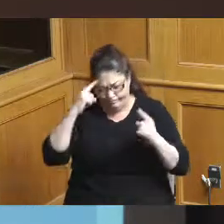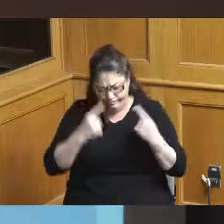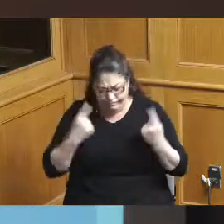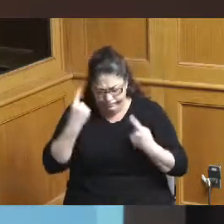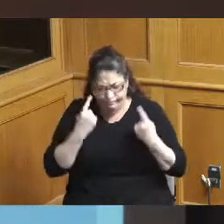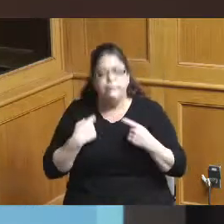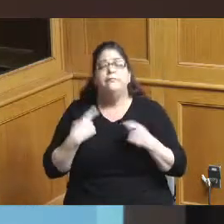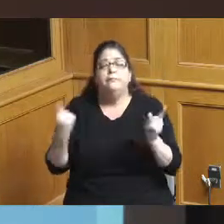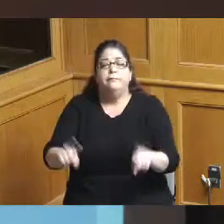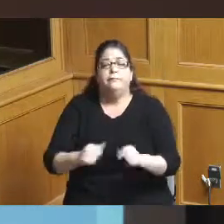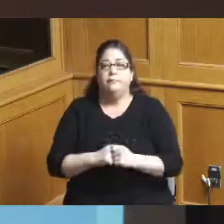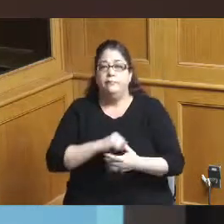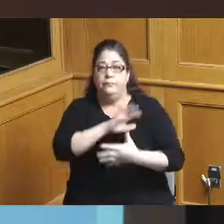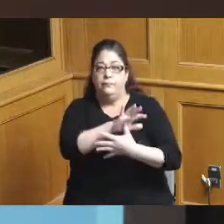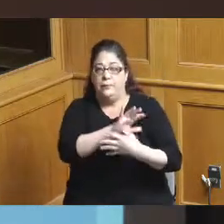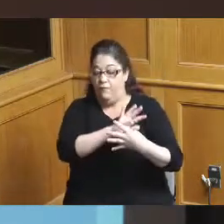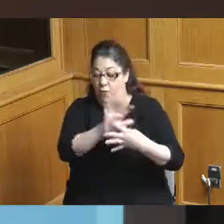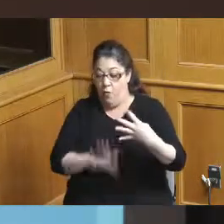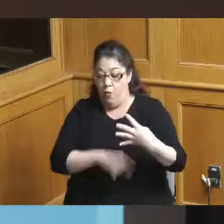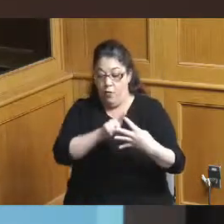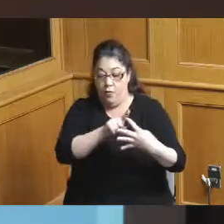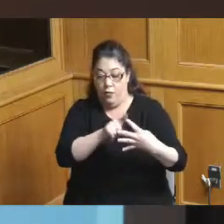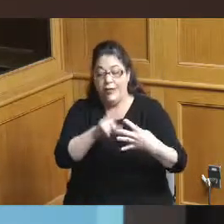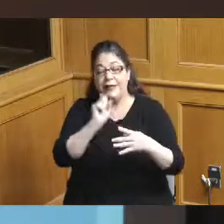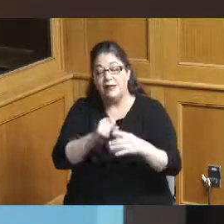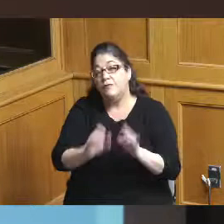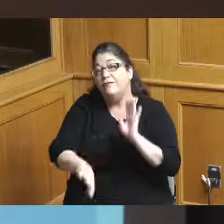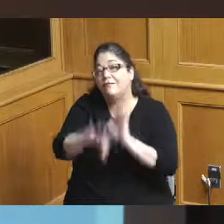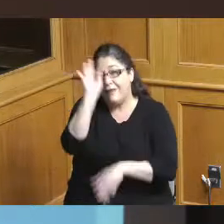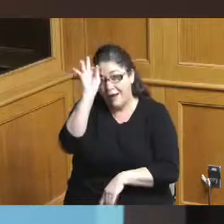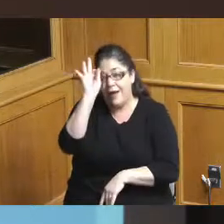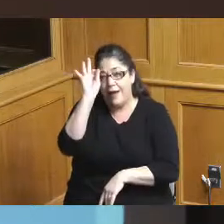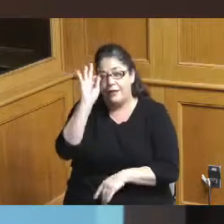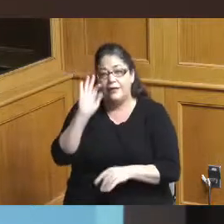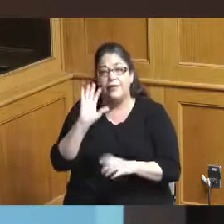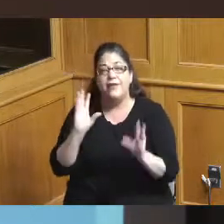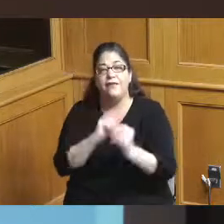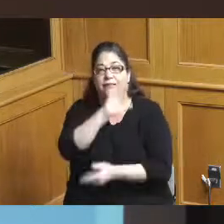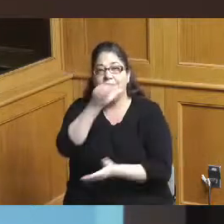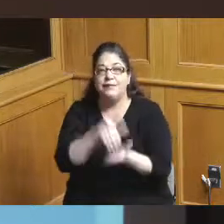a developer for a headquarter convention hotel and to do that coordination work as it relates to